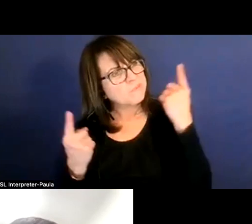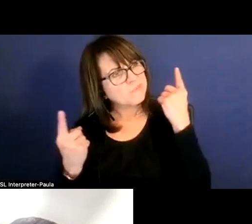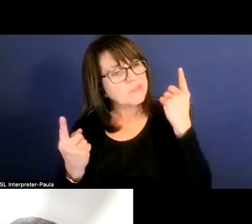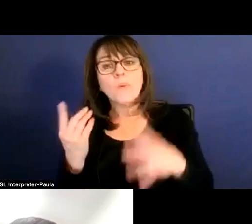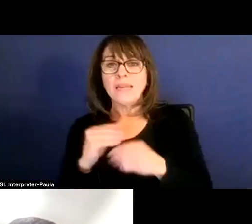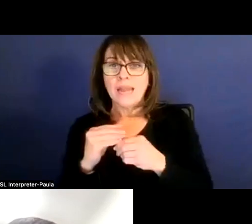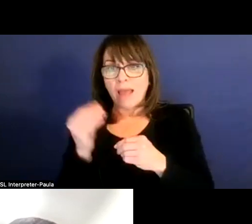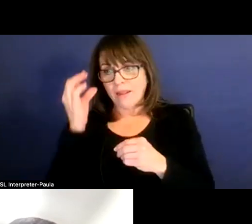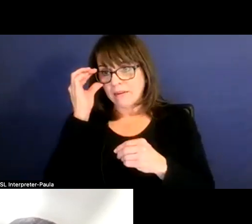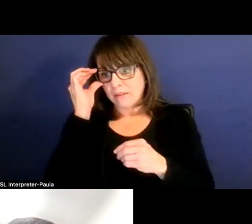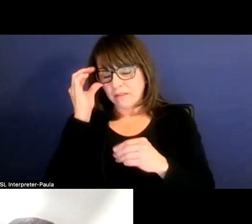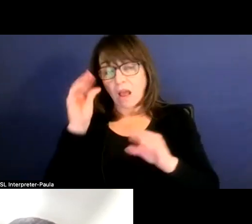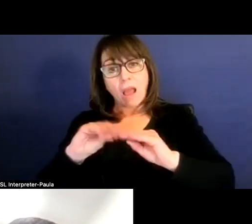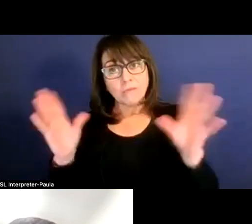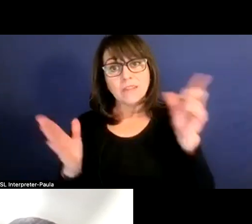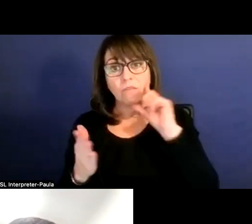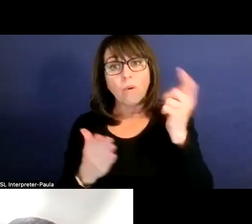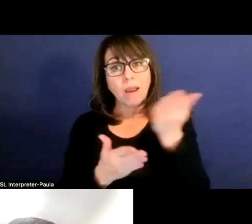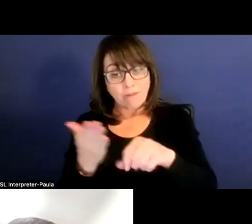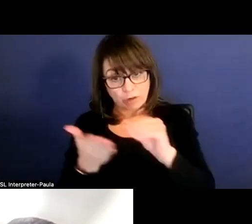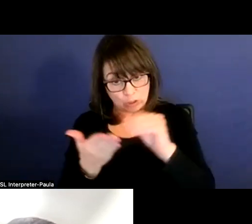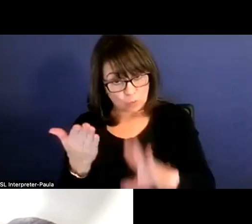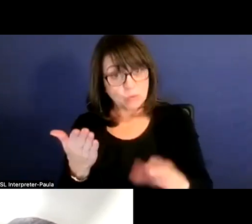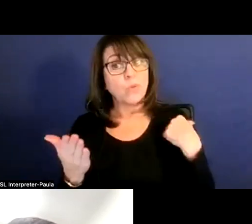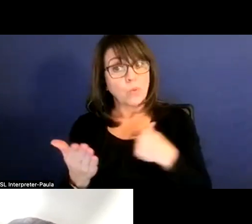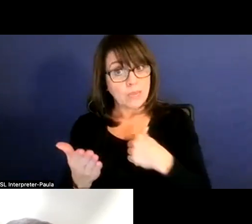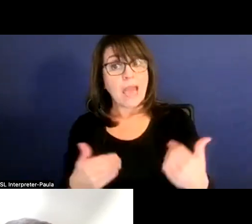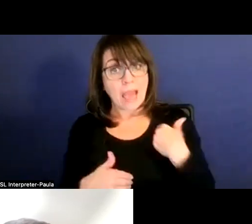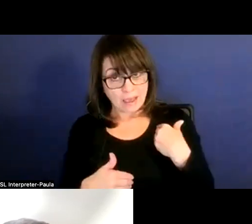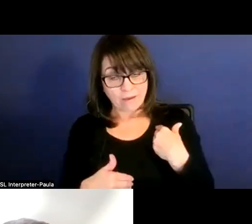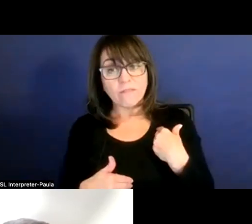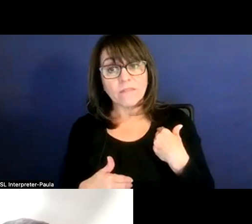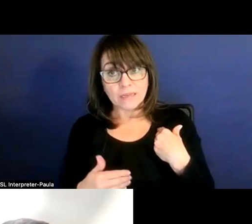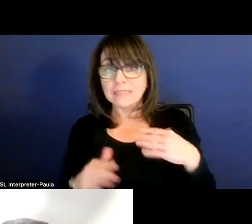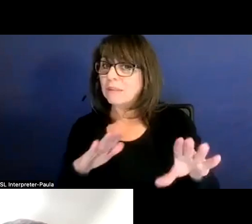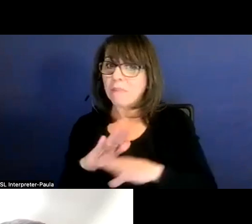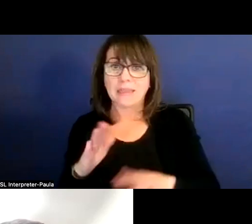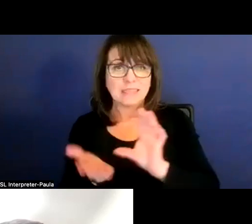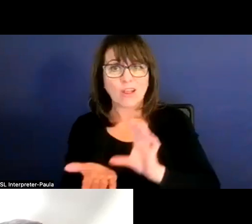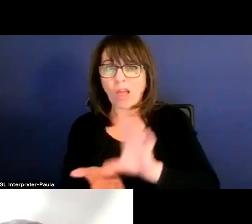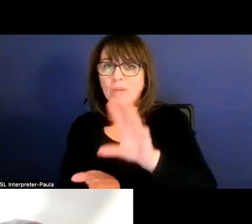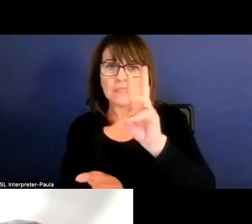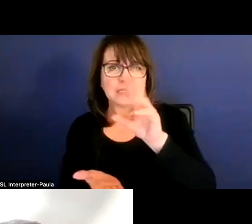Obviously, for every student we get is, again, the basic allotment is 6,160 times